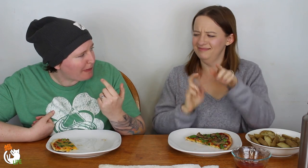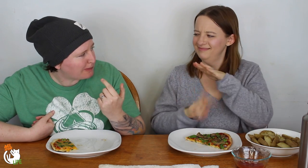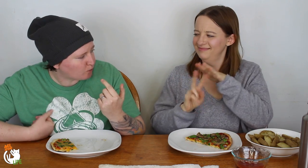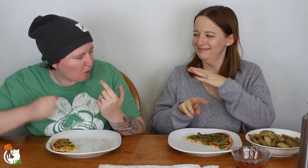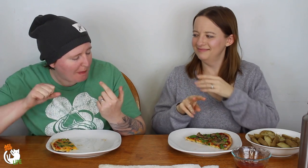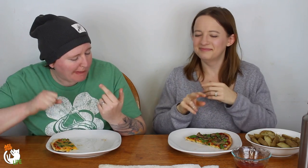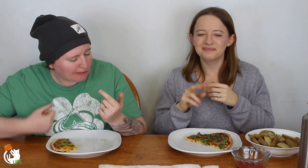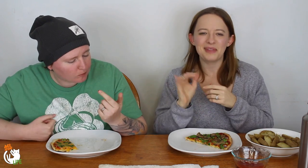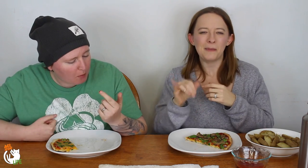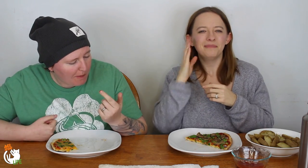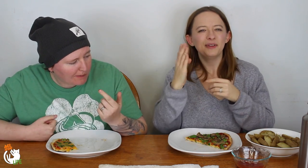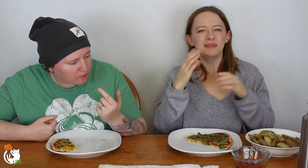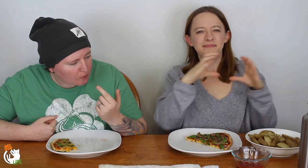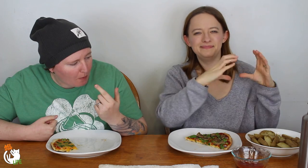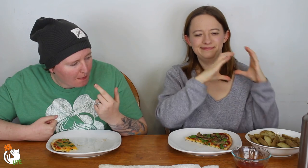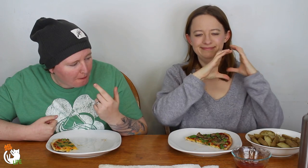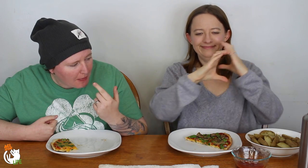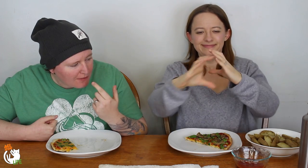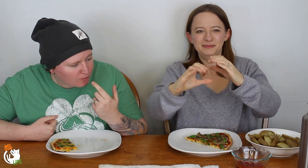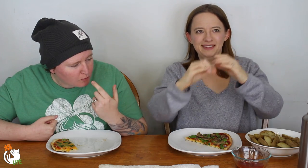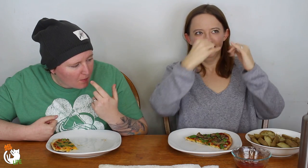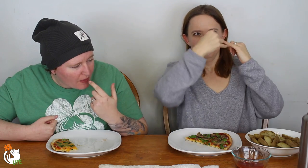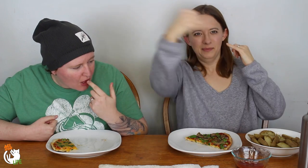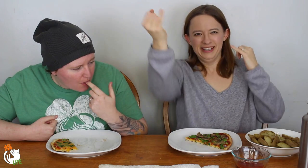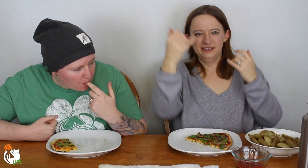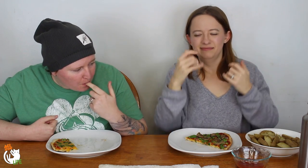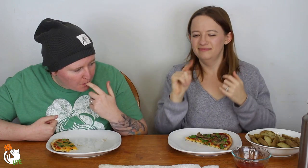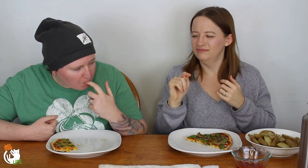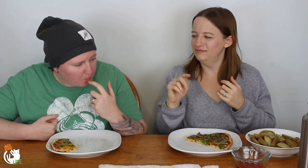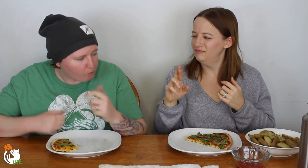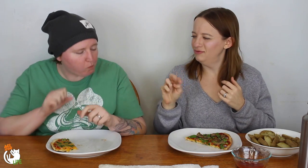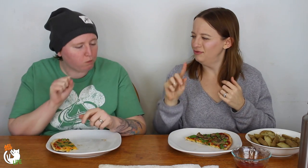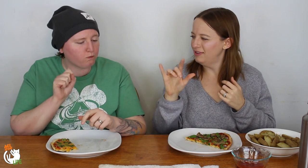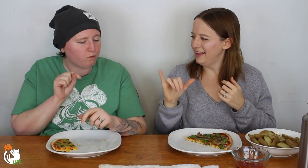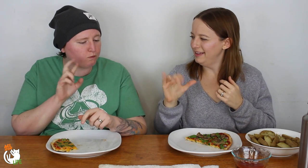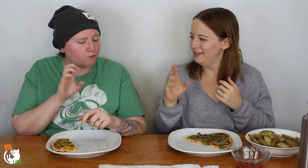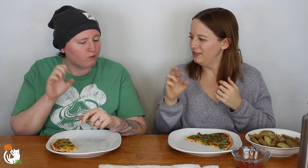That's the right sign, right? - Yeah So, you know like the umm... like the car with the wires... trolley?